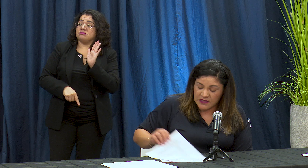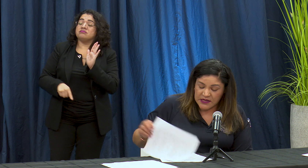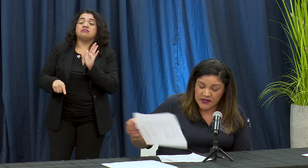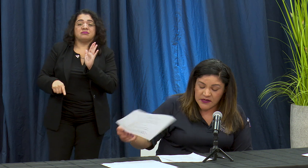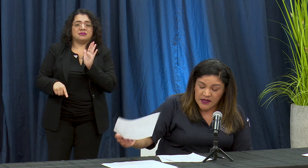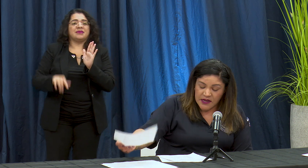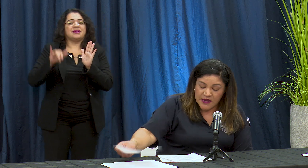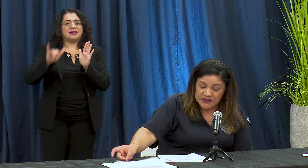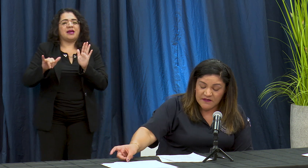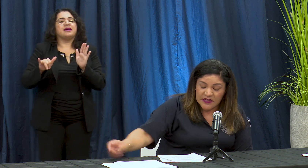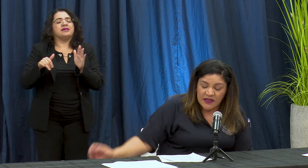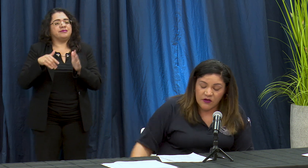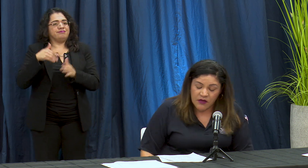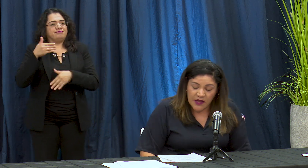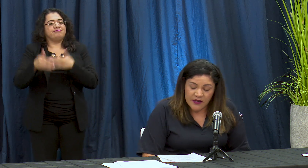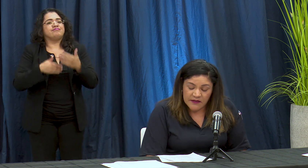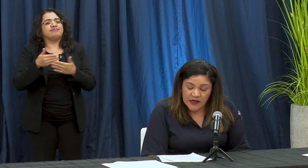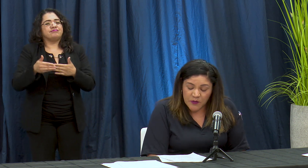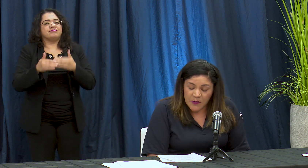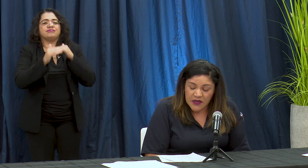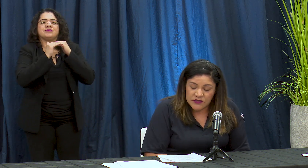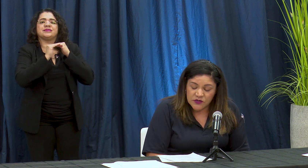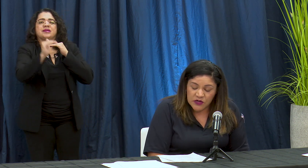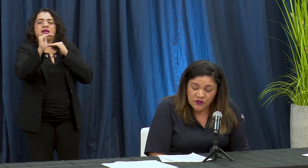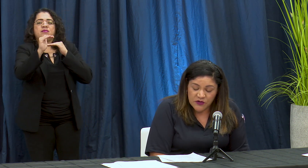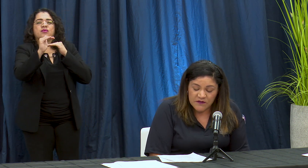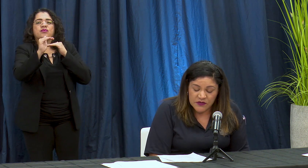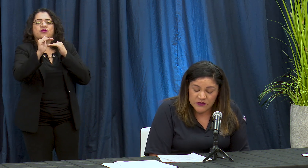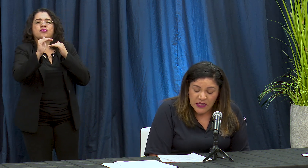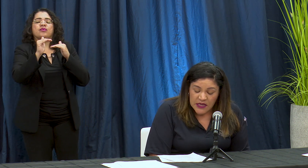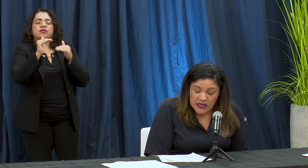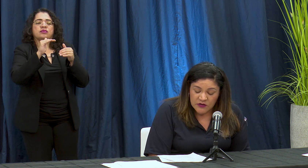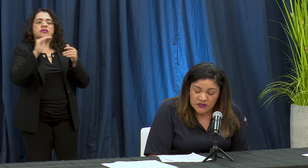el de Caen la Stabila da local della propagation del Corona billows y los